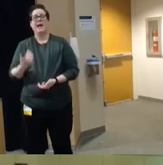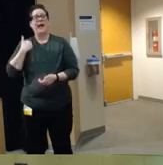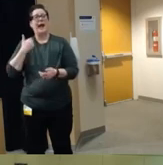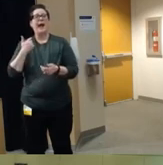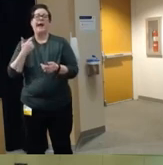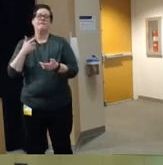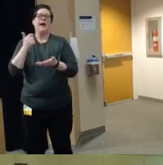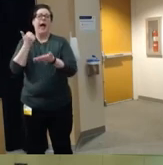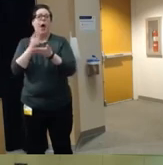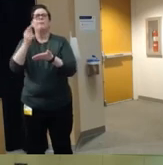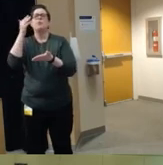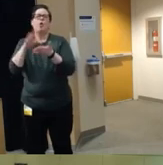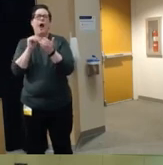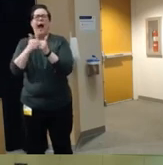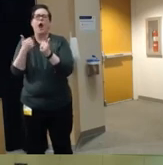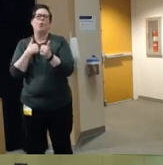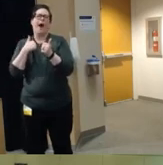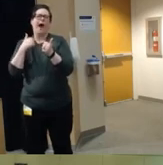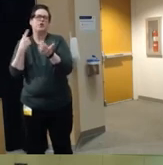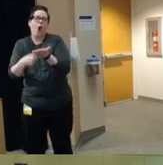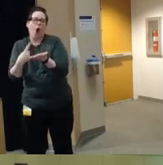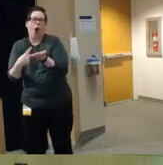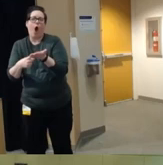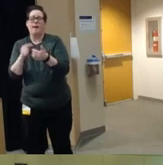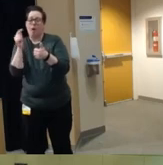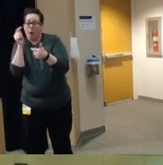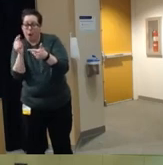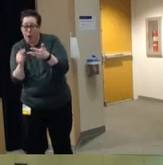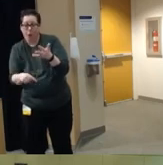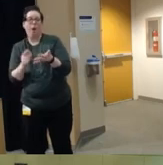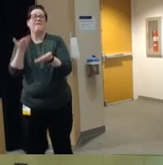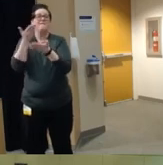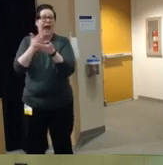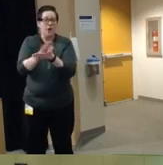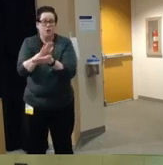sheets and policy guides and recommendations um they also even have like social media templates